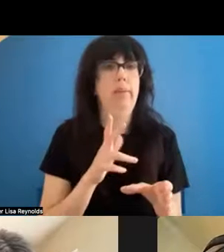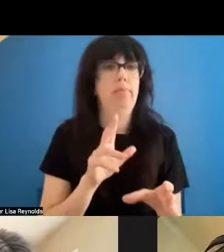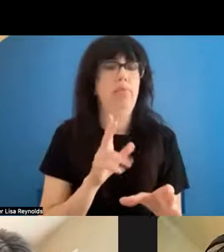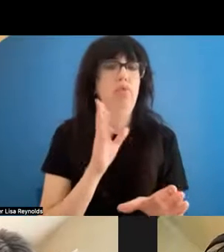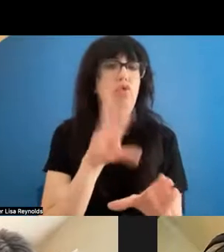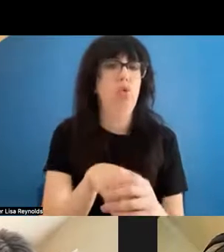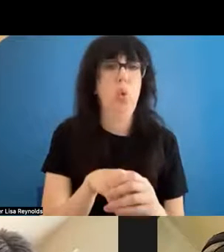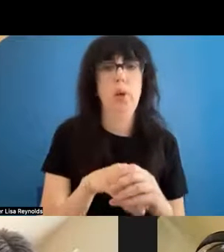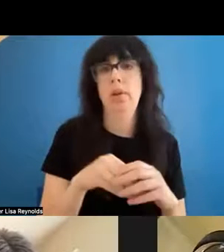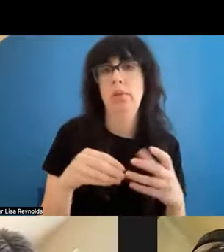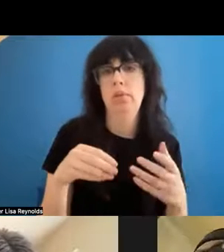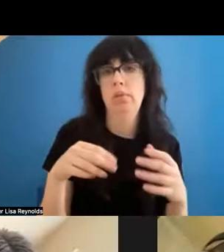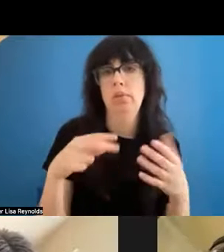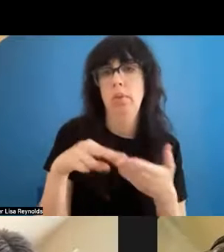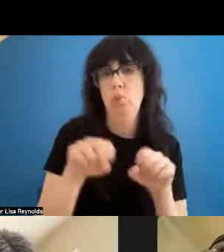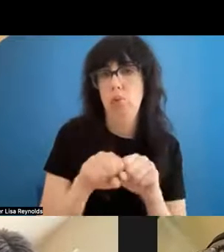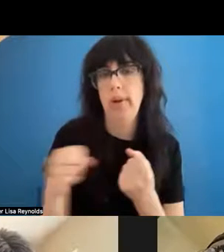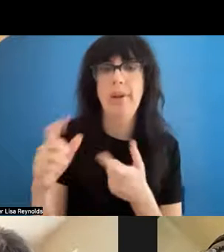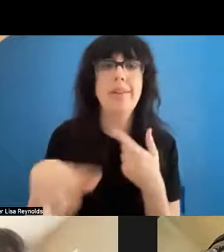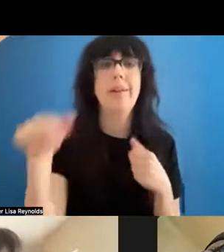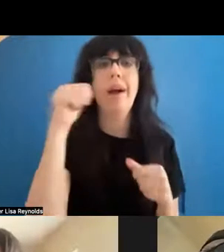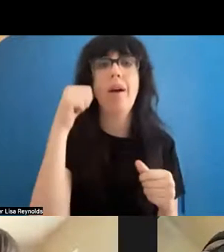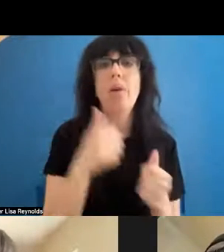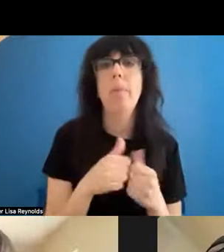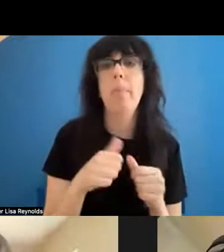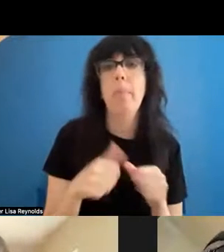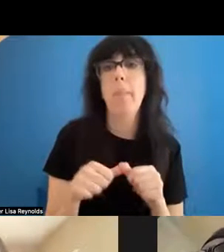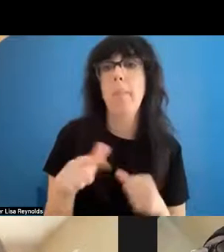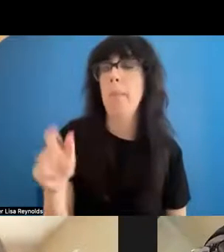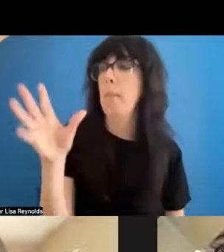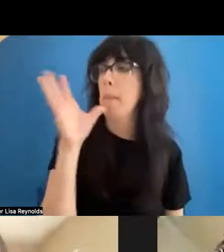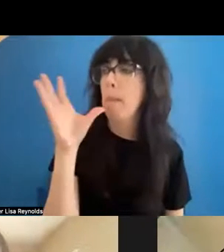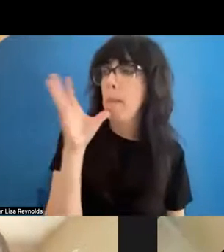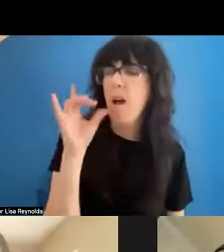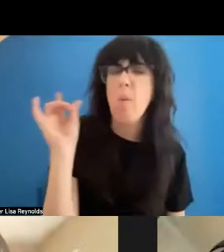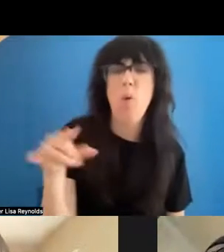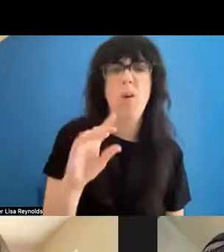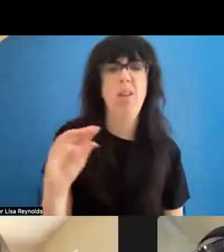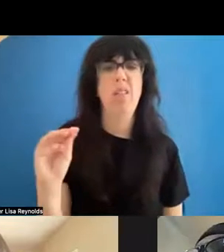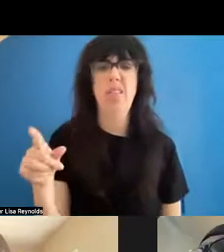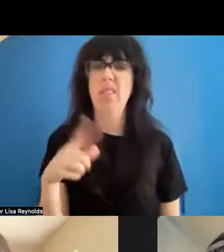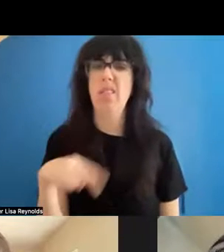dance. I remember times when my mom was like, this is going nowhere; stay in school